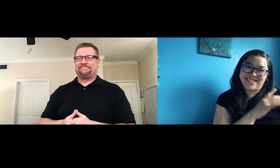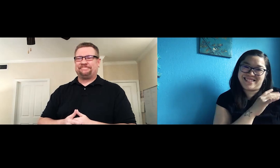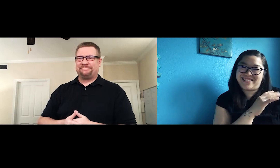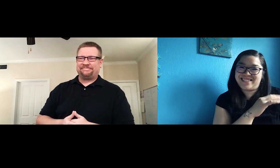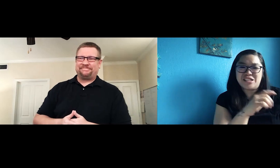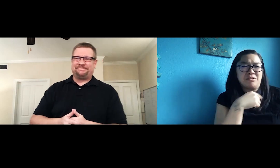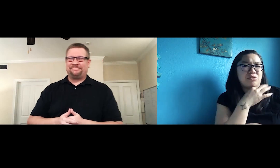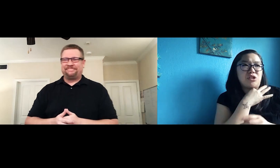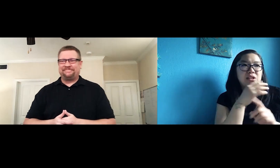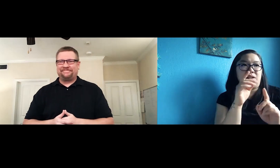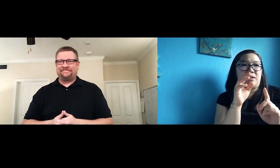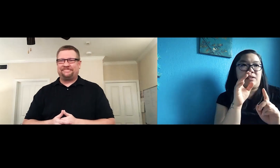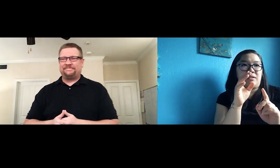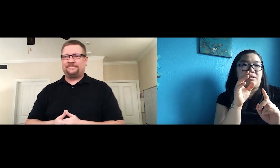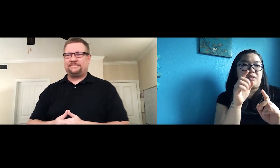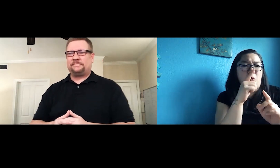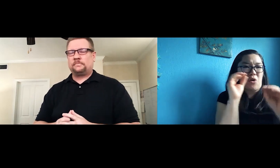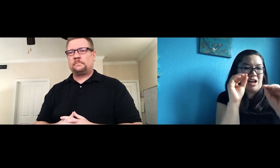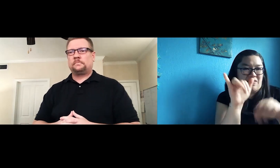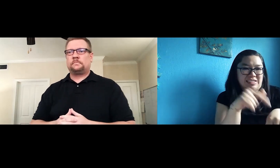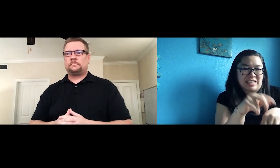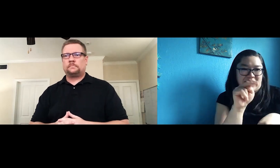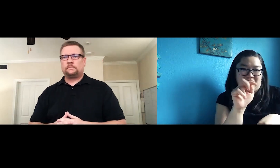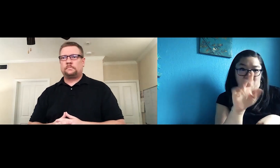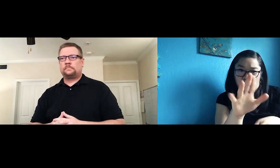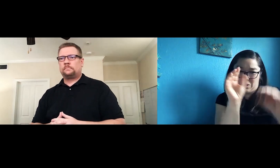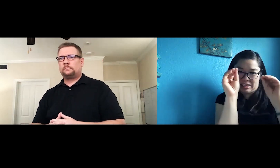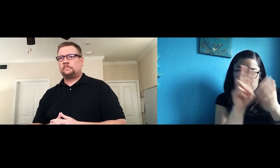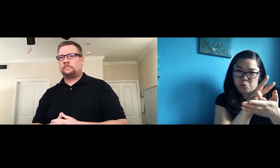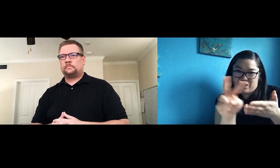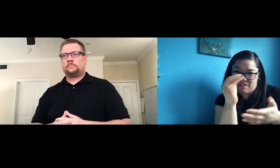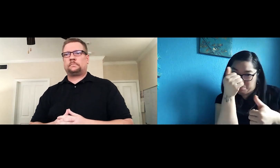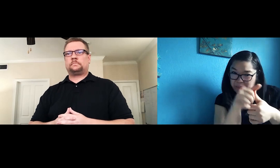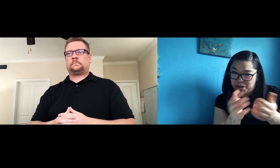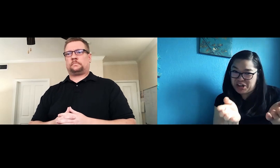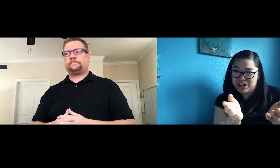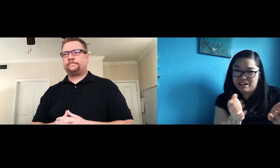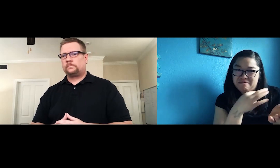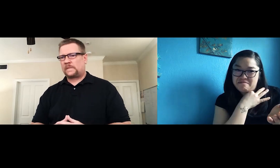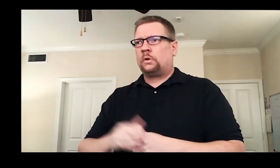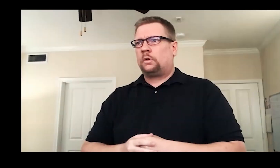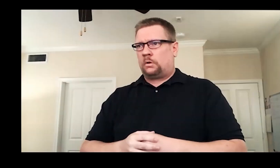Cool. So, who was teaching at NTD that time? It was a 2 week program, do you remember who your teachers were?